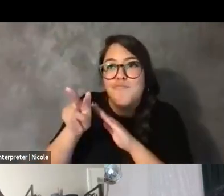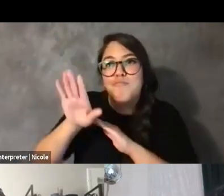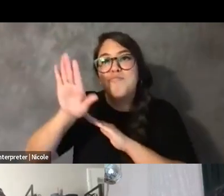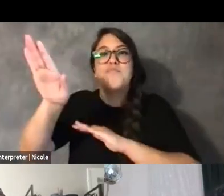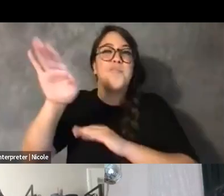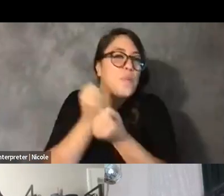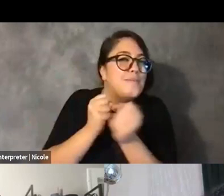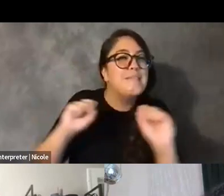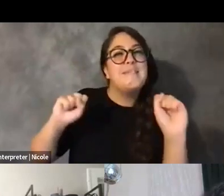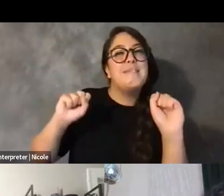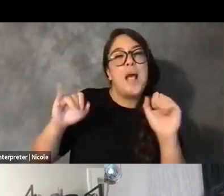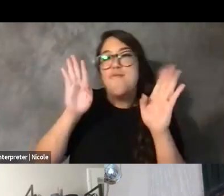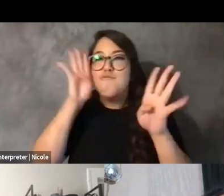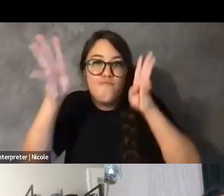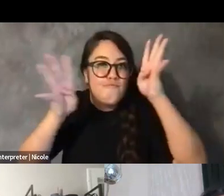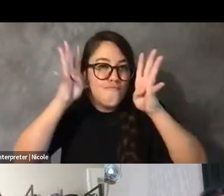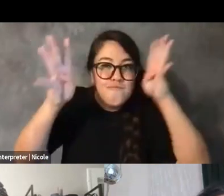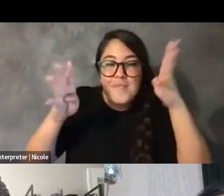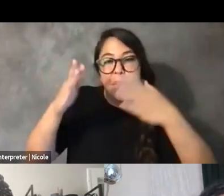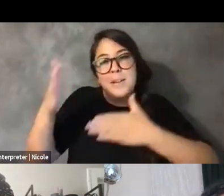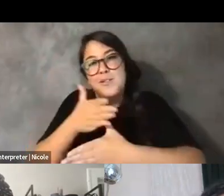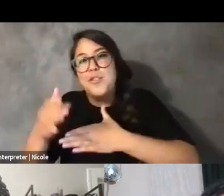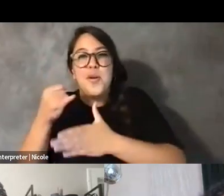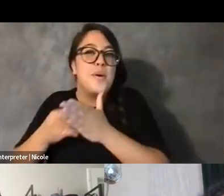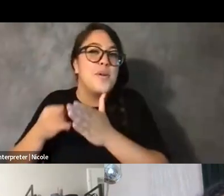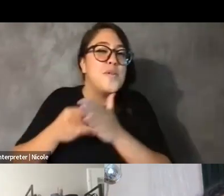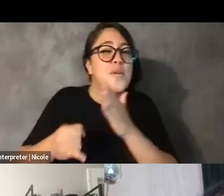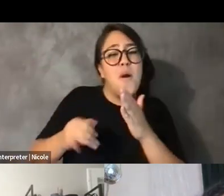sharing your art, sharing your wisdom.